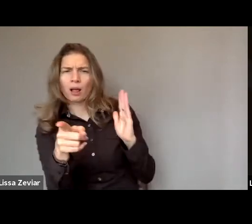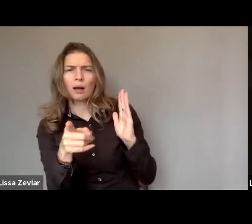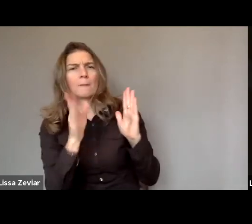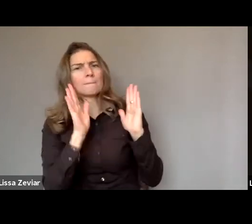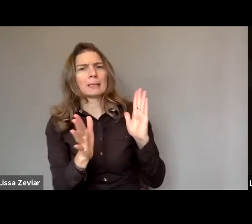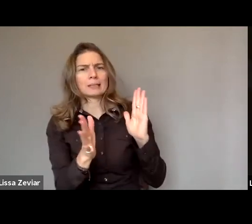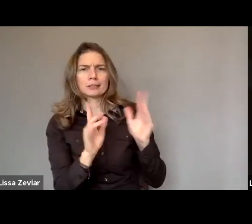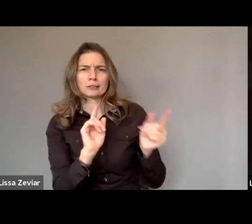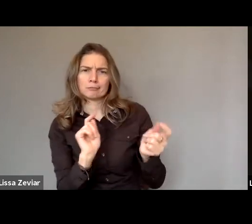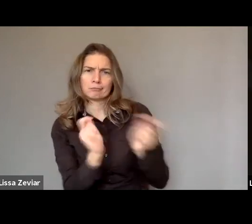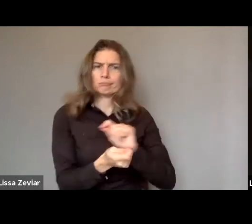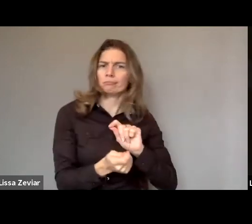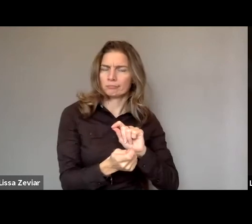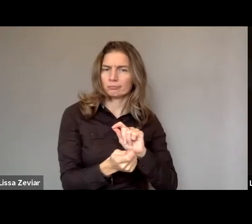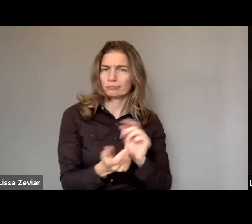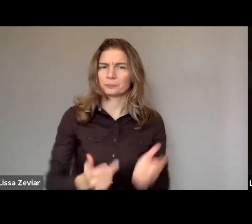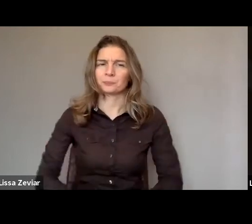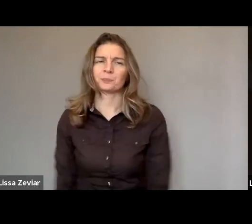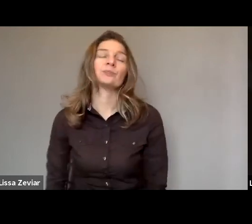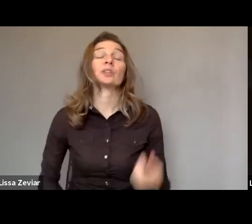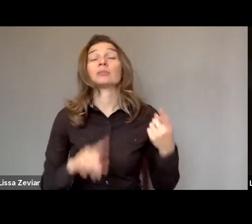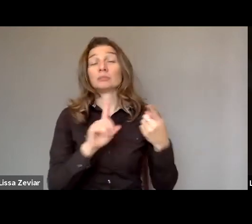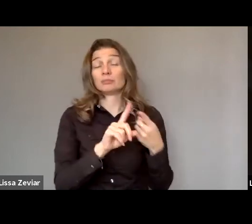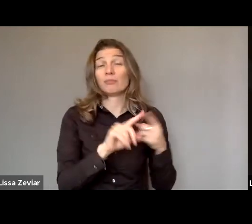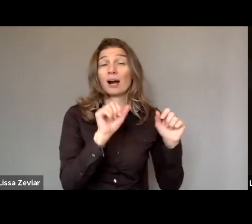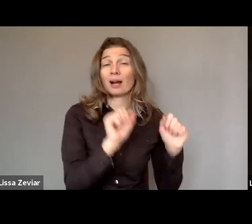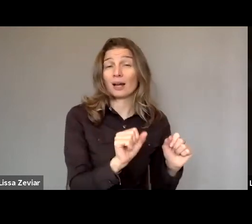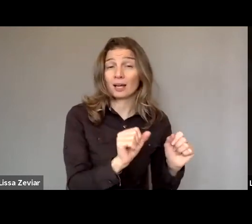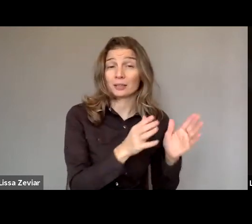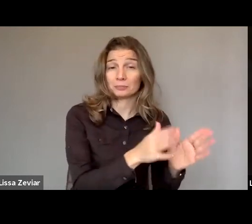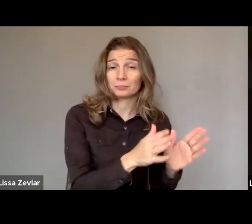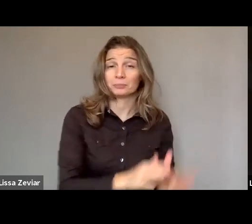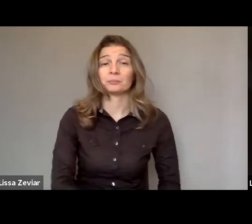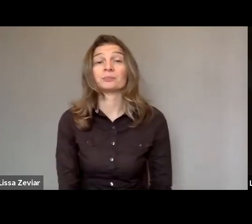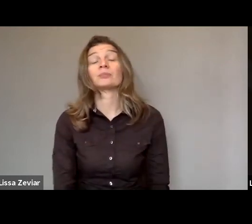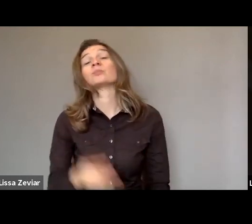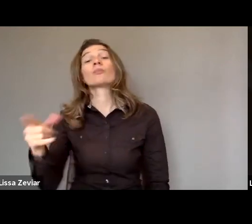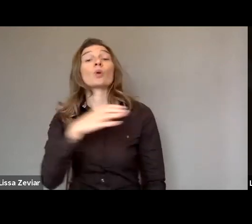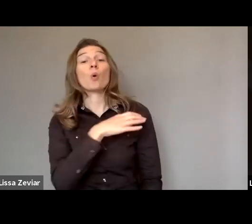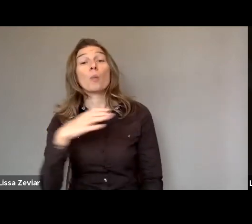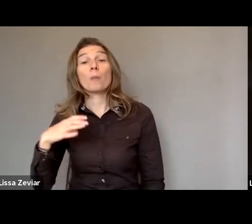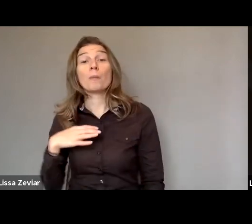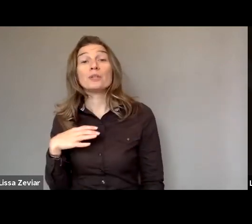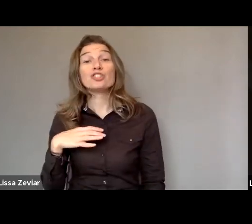so that's one thing that we can do. The other thing that the Commission did before the summer, is